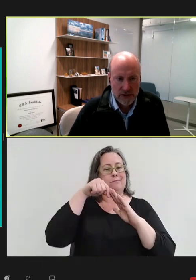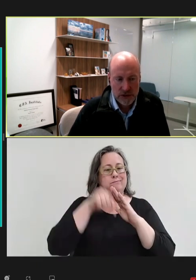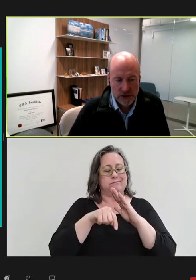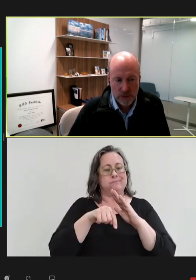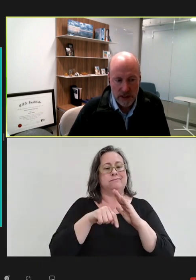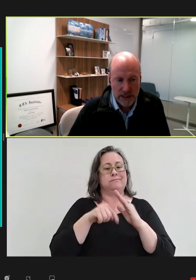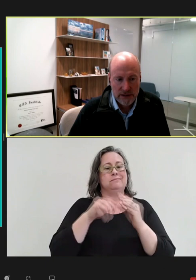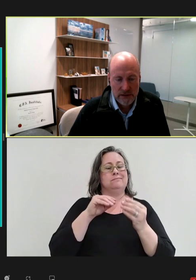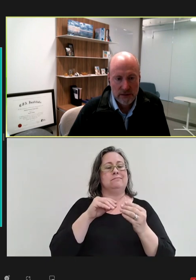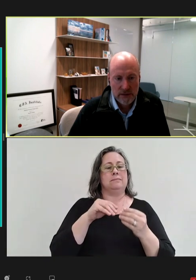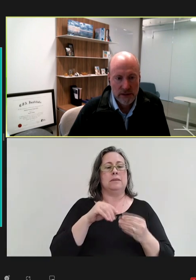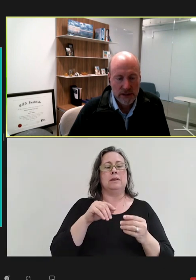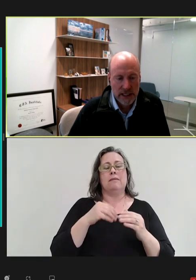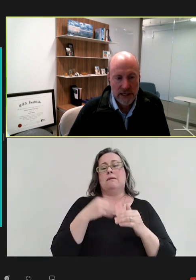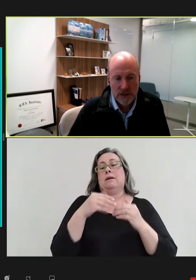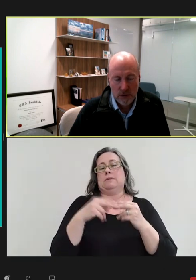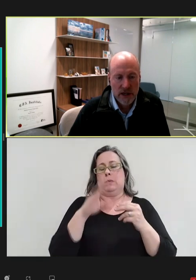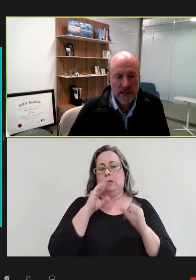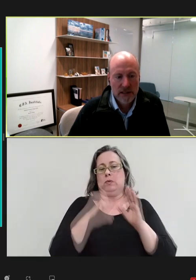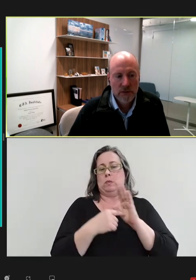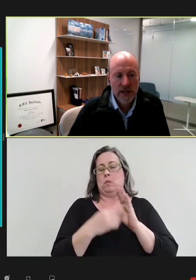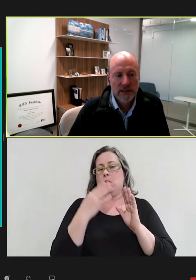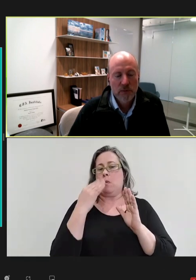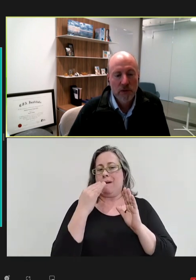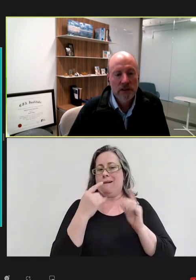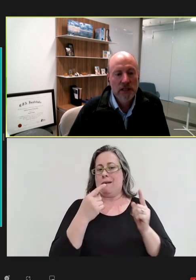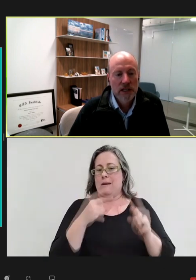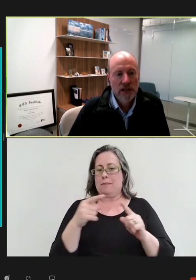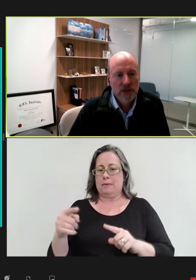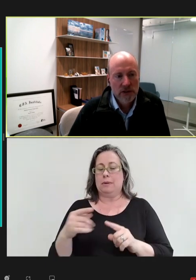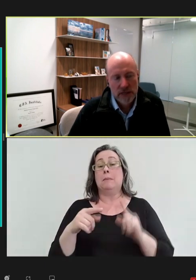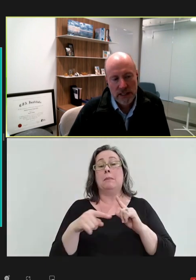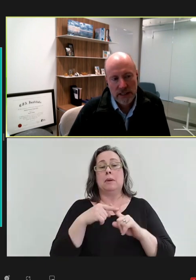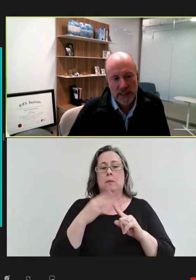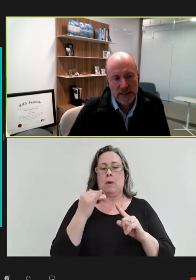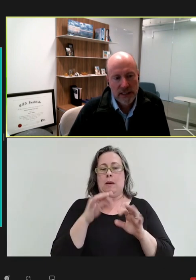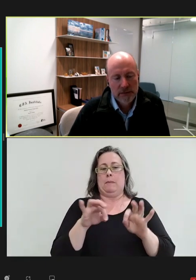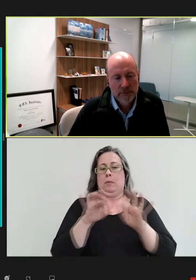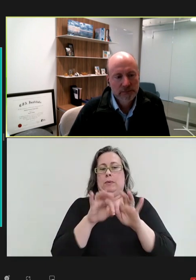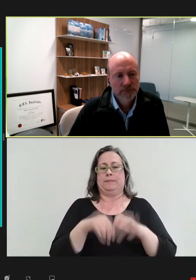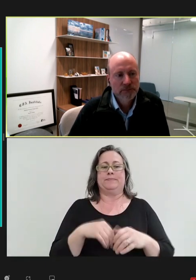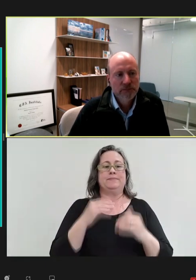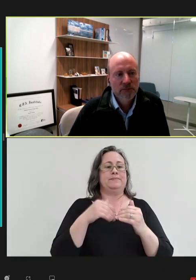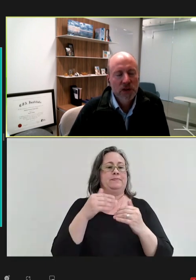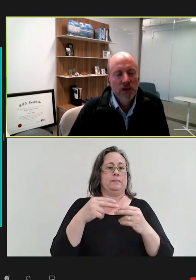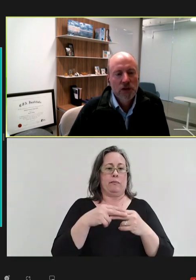I'll show you why that's either the case or why it's important. So, next slide.